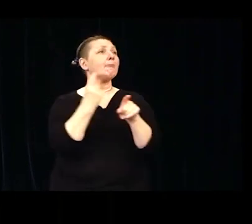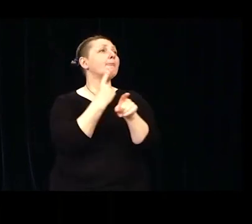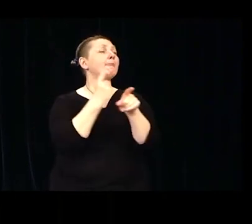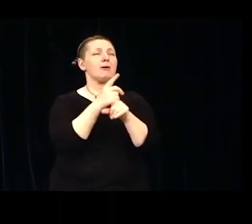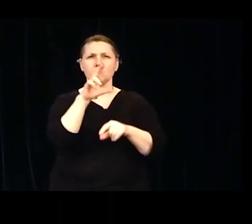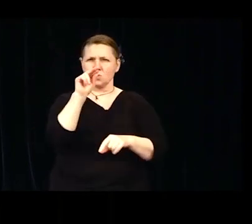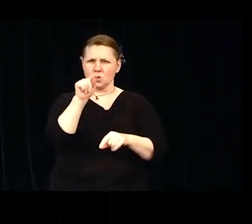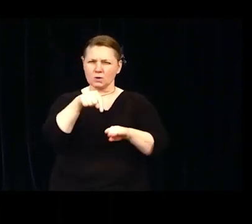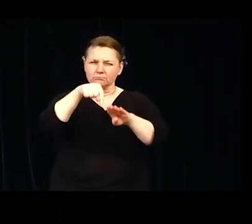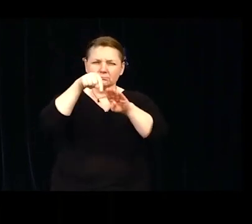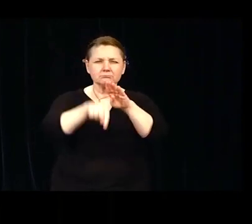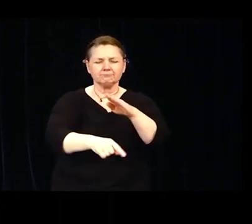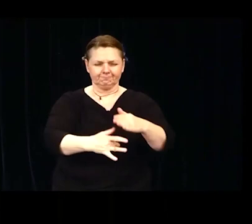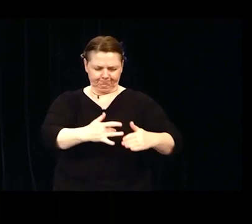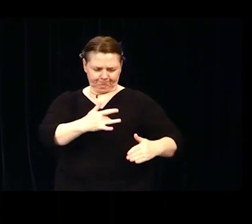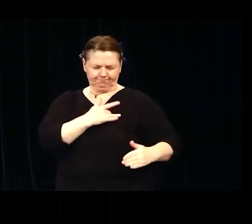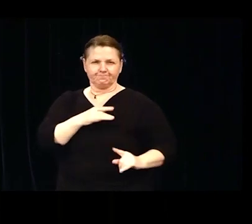well deserved congratulations.